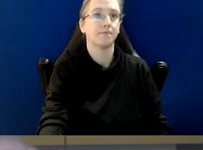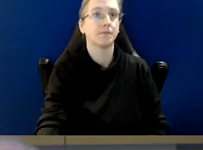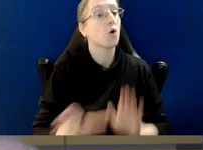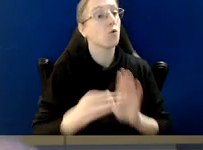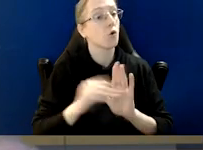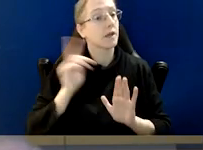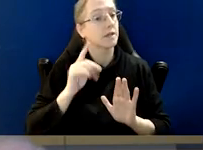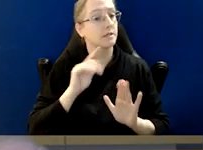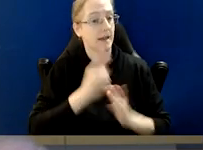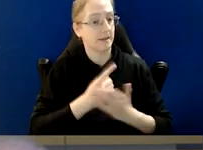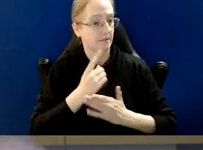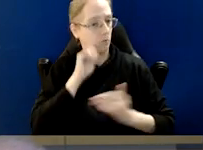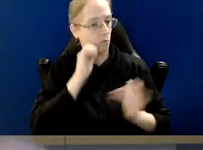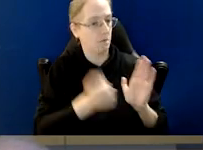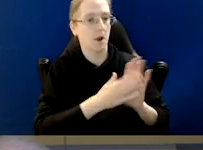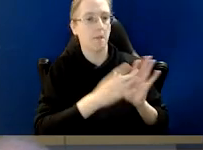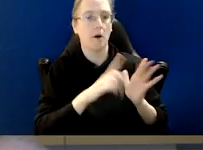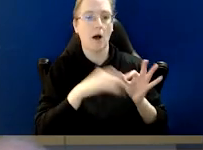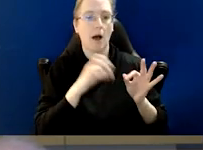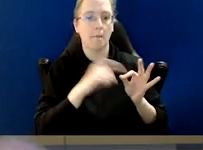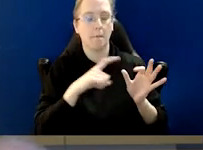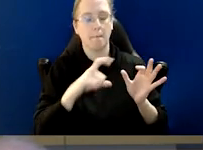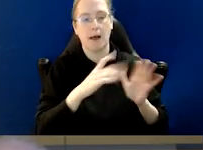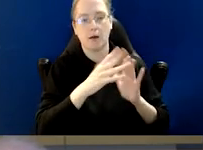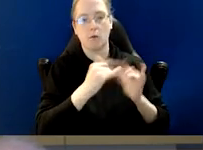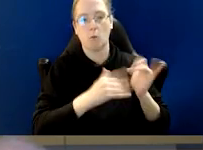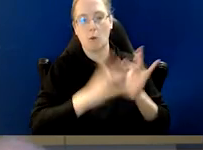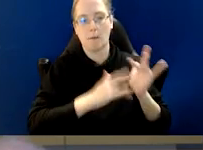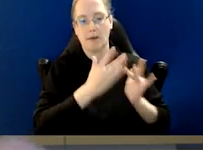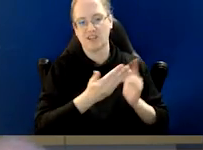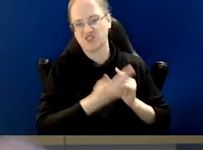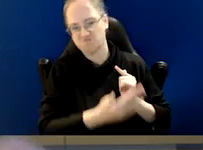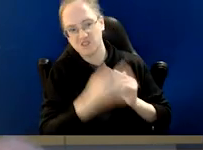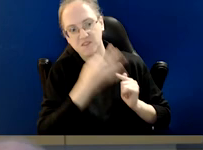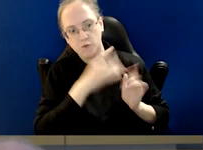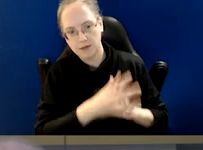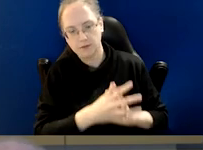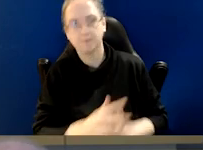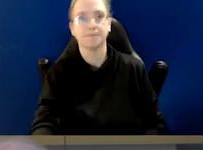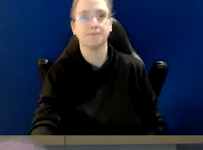And a recording of the webinar will be made available on the IBAC website in the coming weeks.